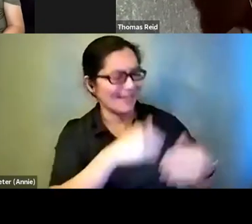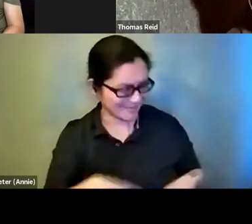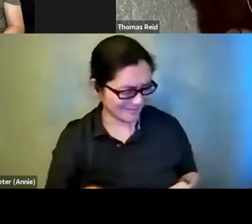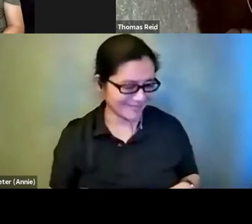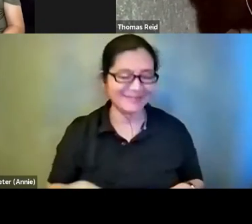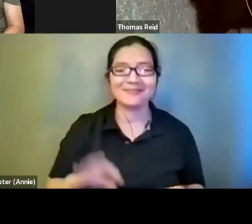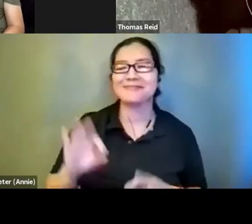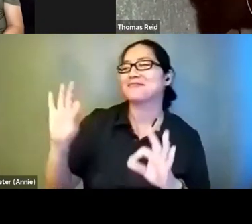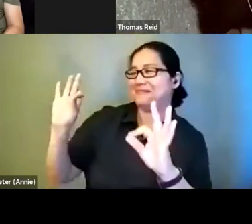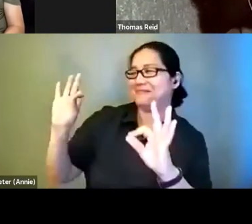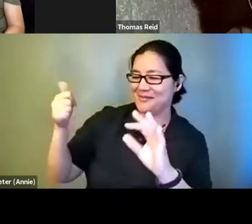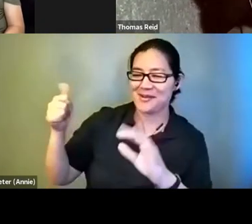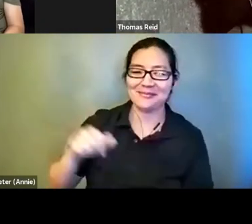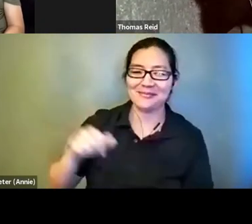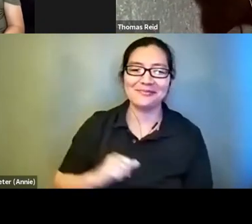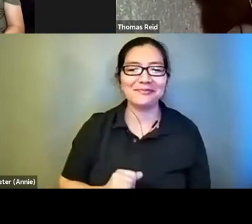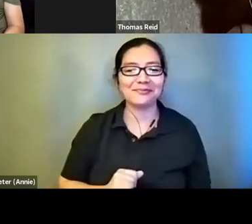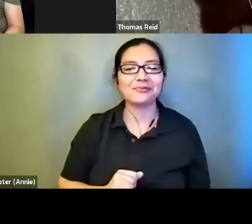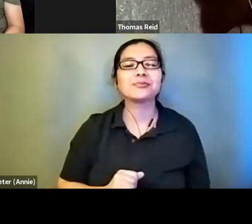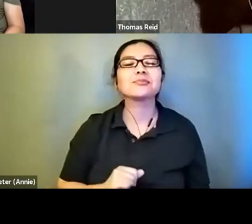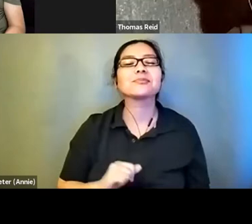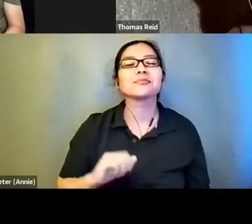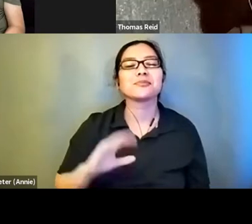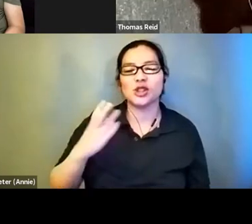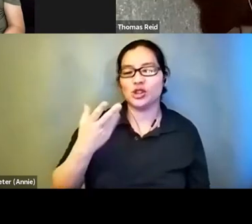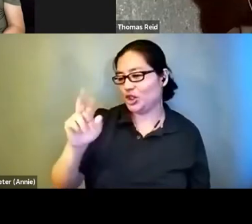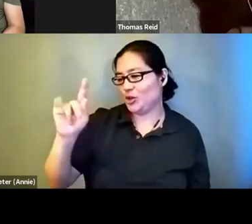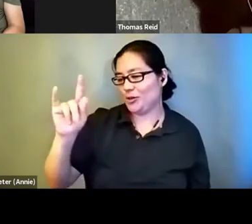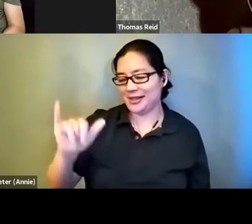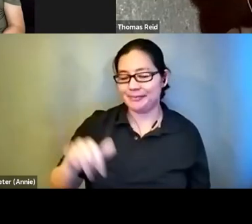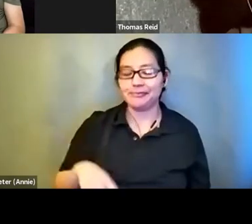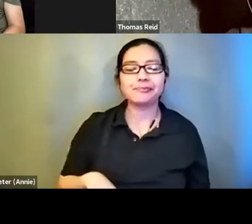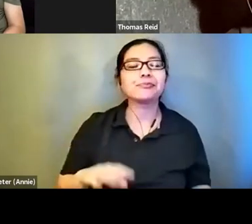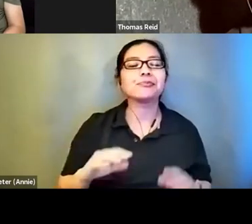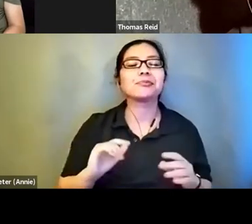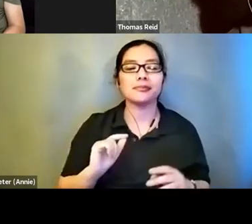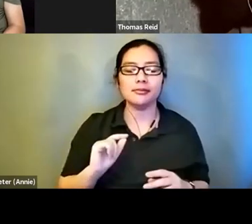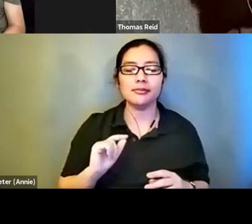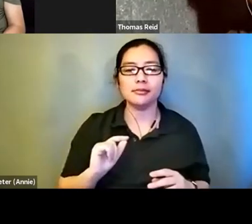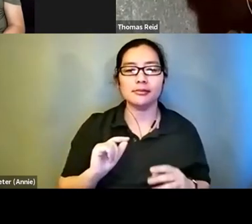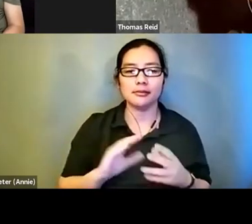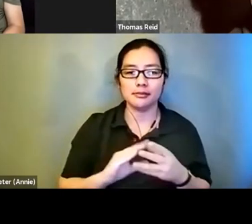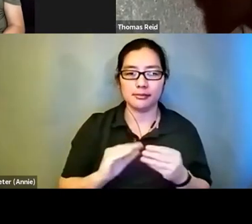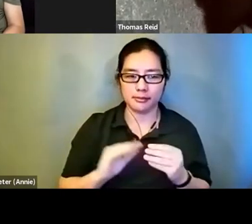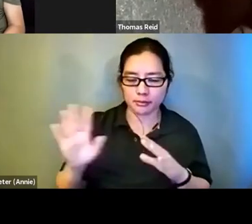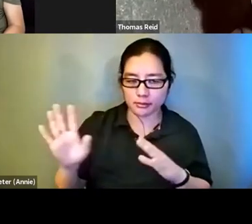Okay. Well, I would say you describe came out of the